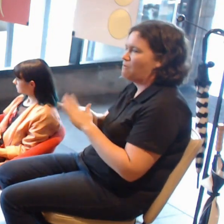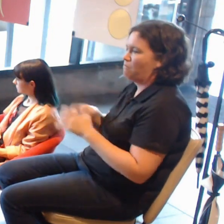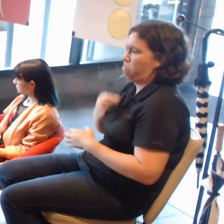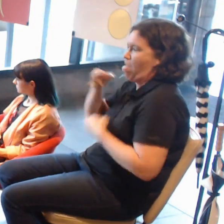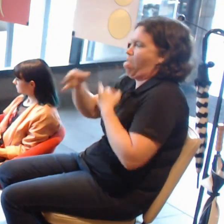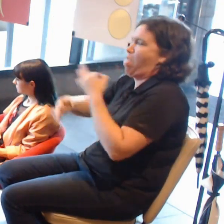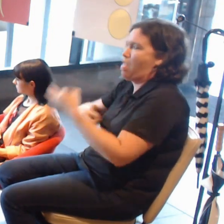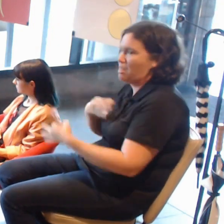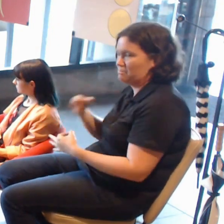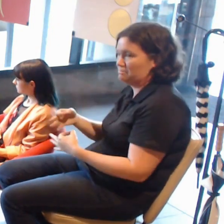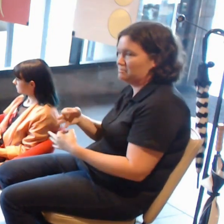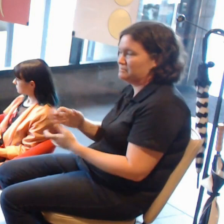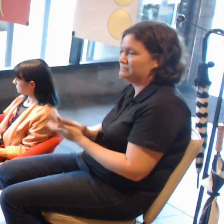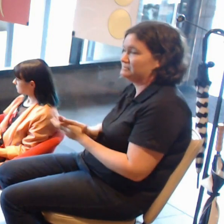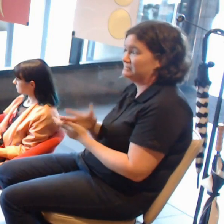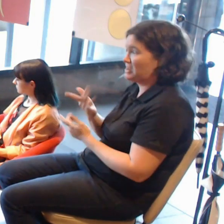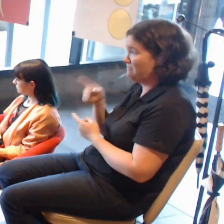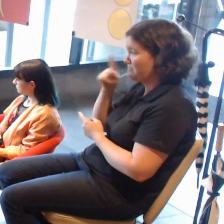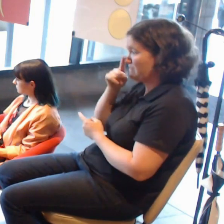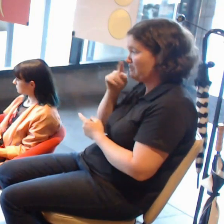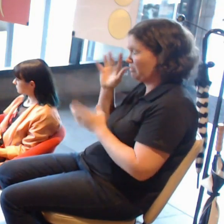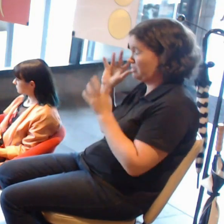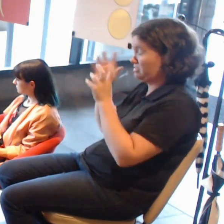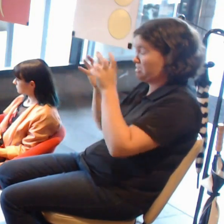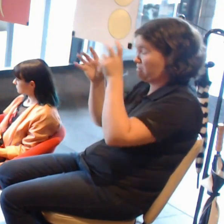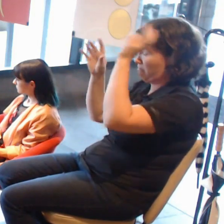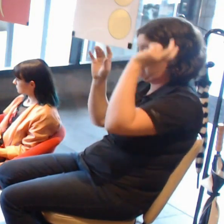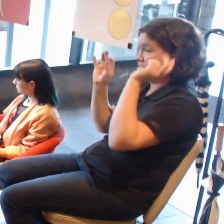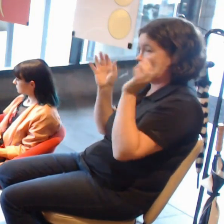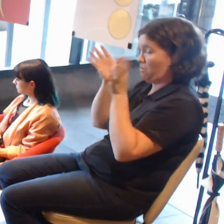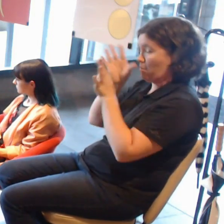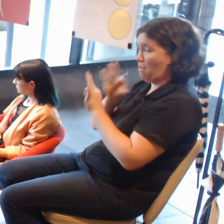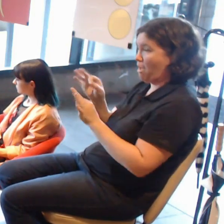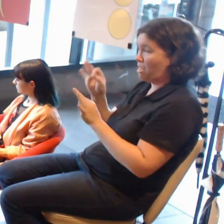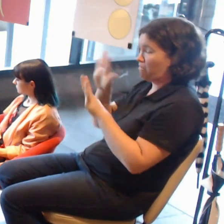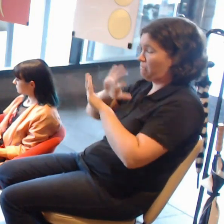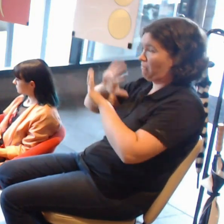We have people taking off...they're white, they're jerking around and they're feeling sick.